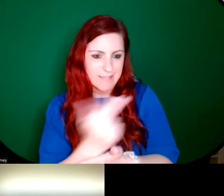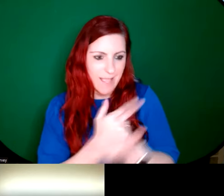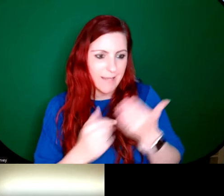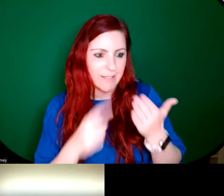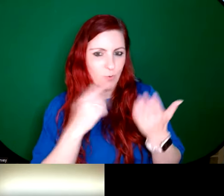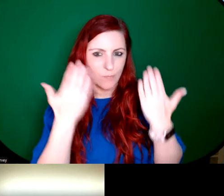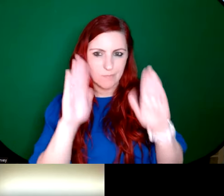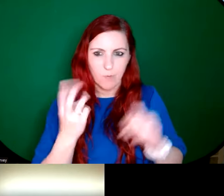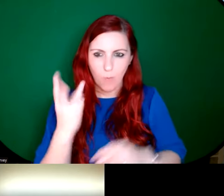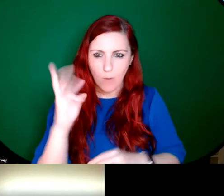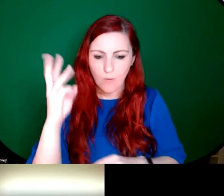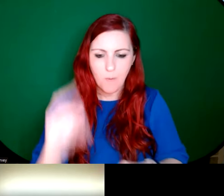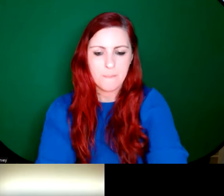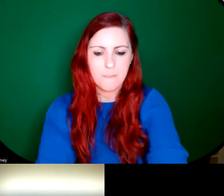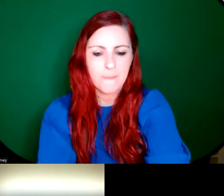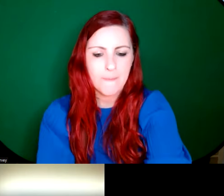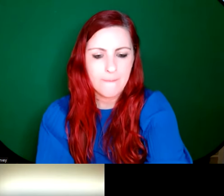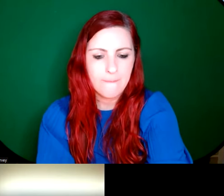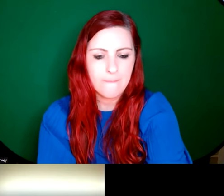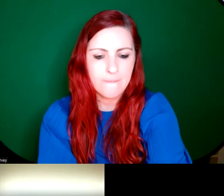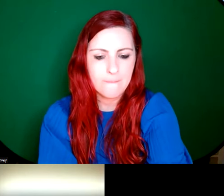There were occasions, particularly in the beginning when artists were training